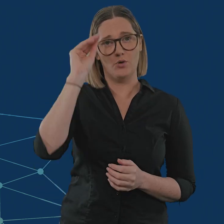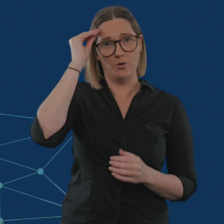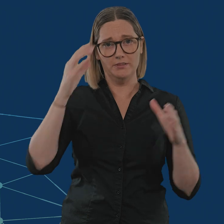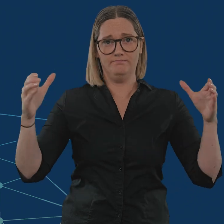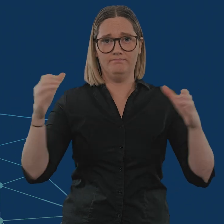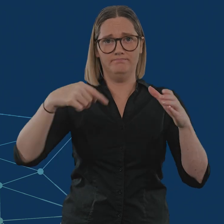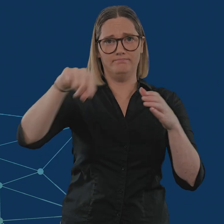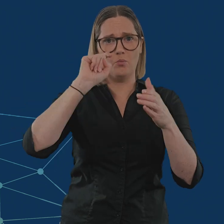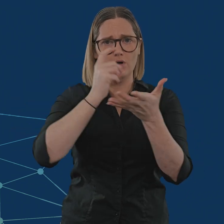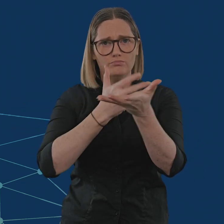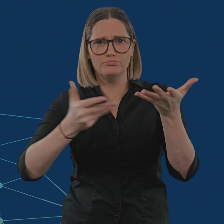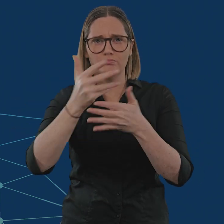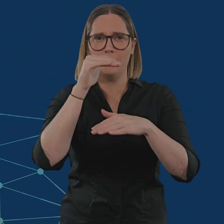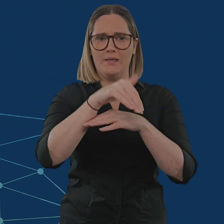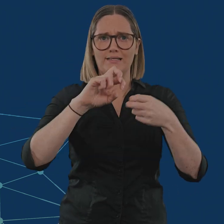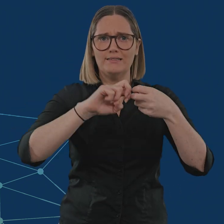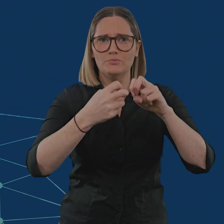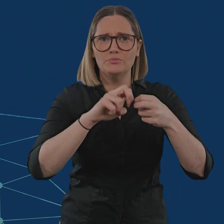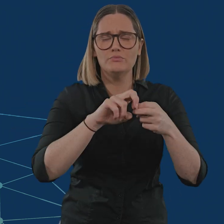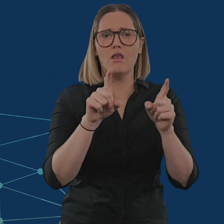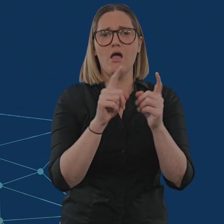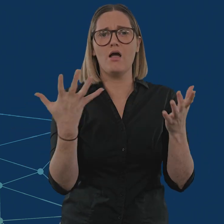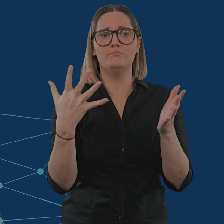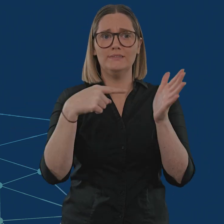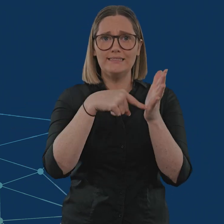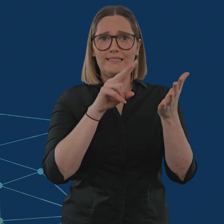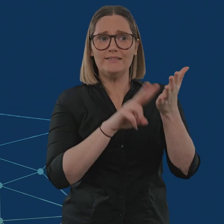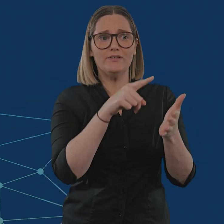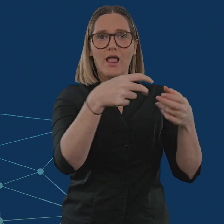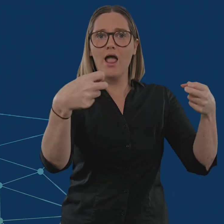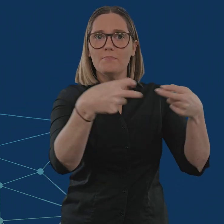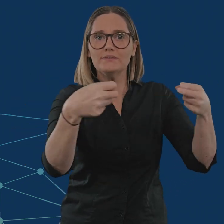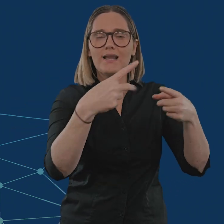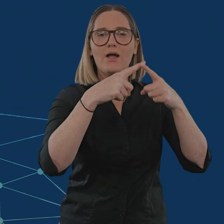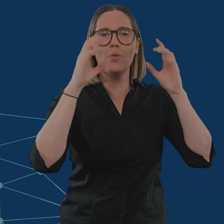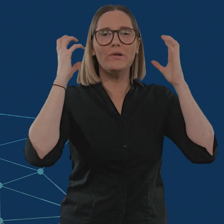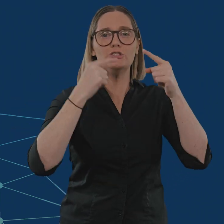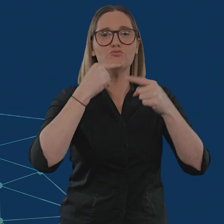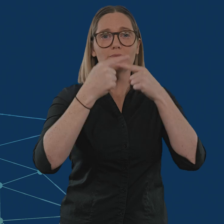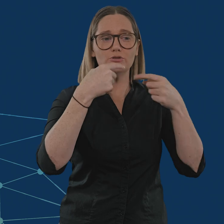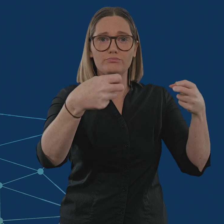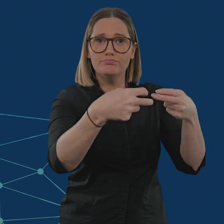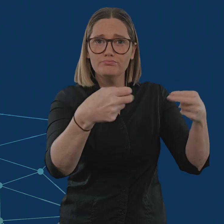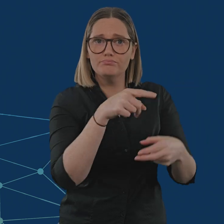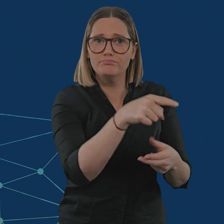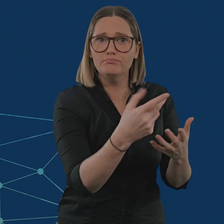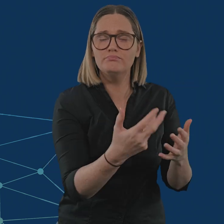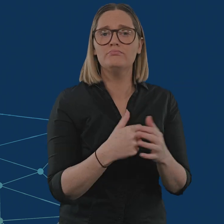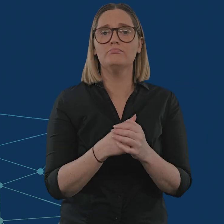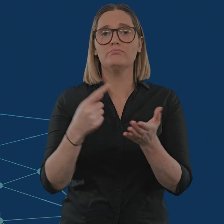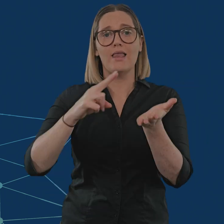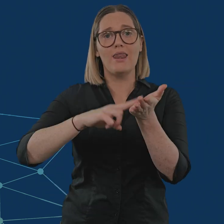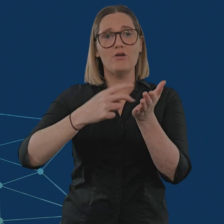The Committee will discuss issues such as the provision of captioning and audio description for television,